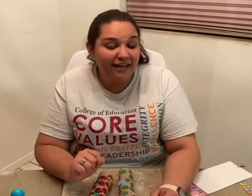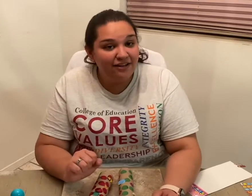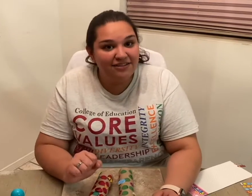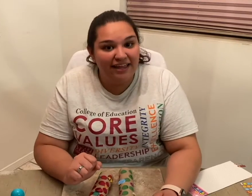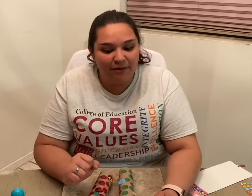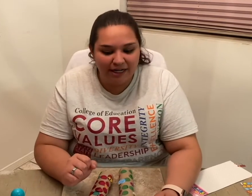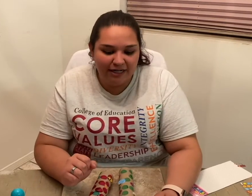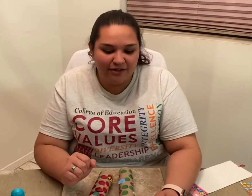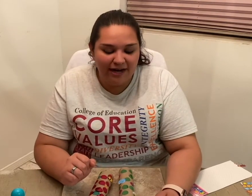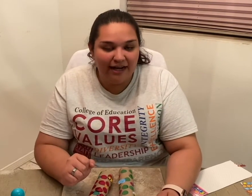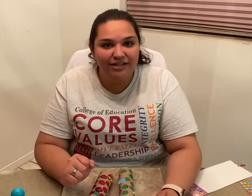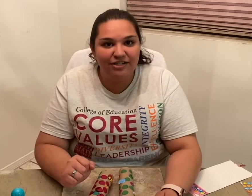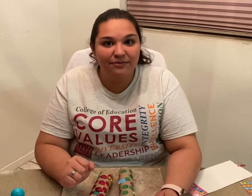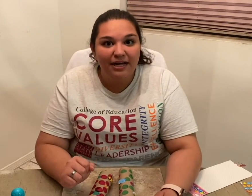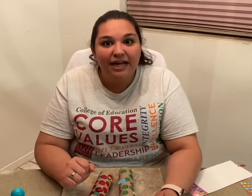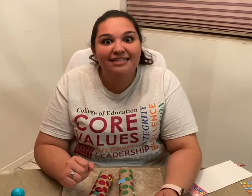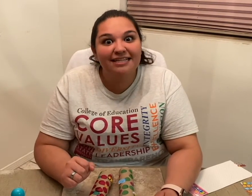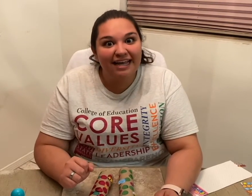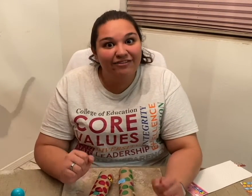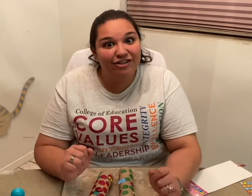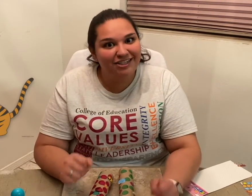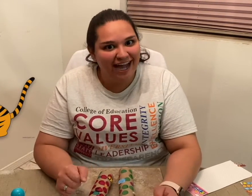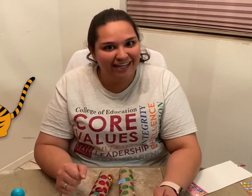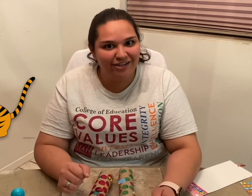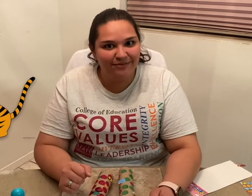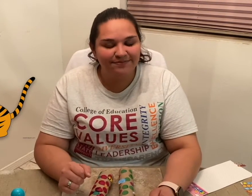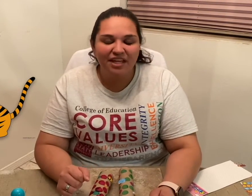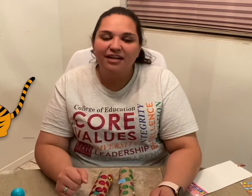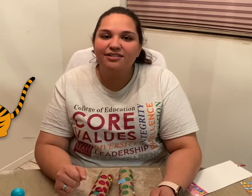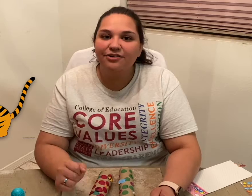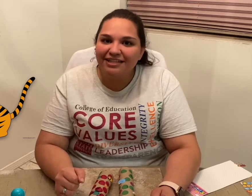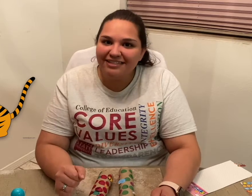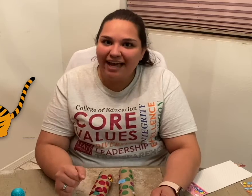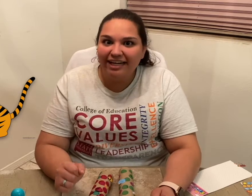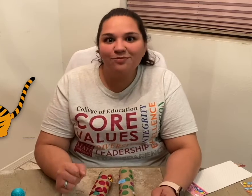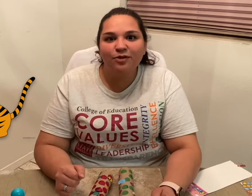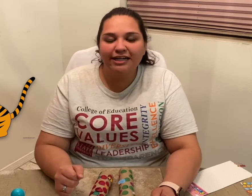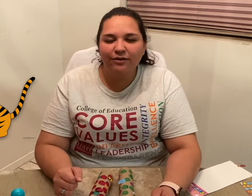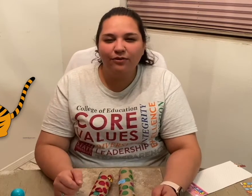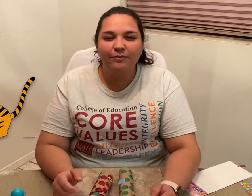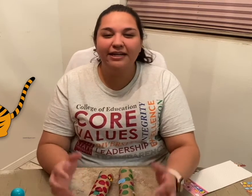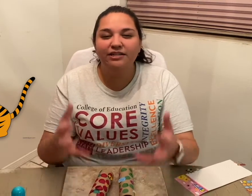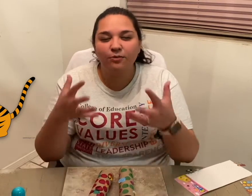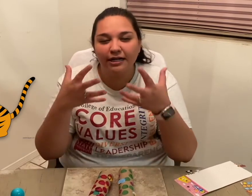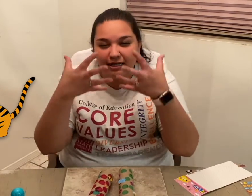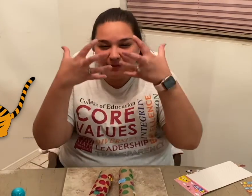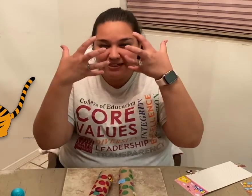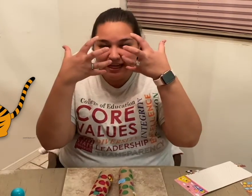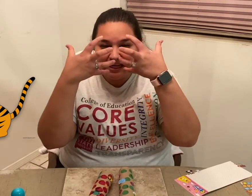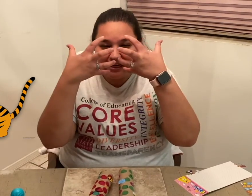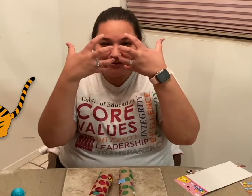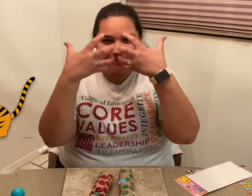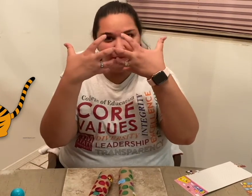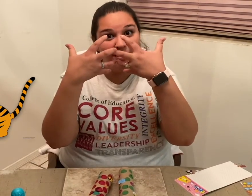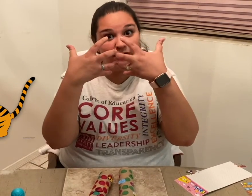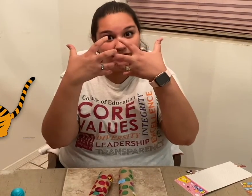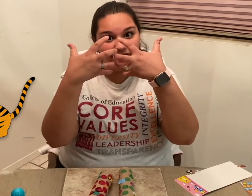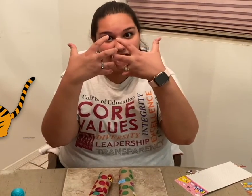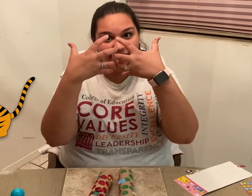sign that we're going to learn how to do is the sign for "tiger". So, this sign is pretty cool because we're going to be taking it from the middle of our face